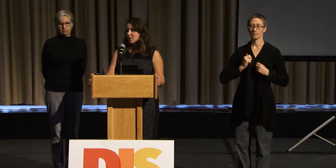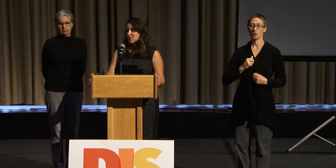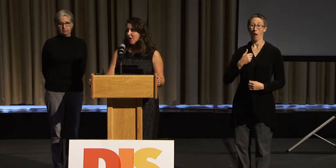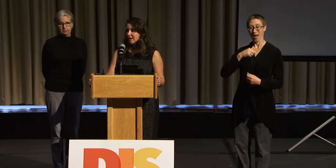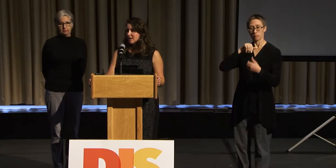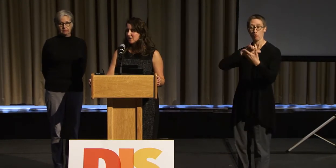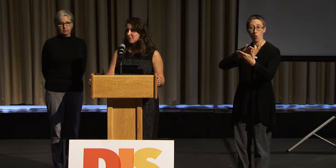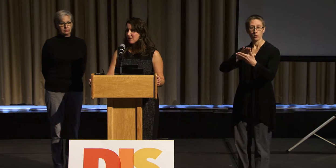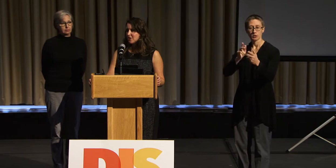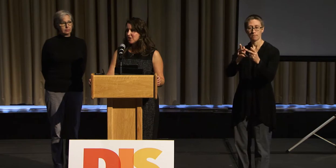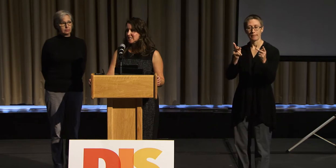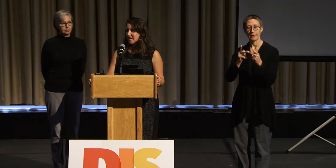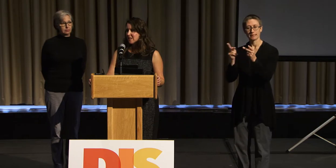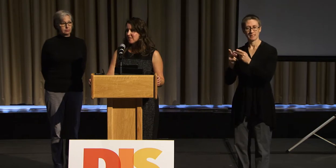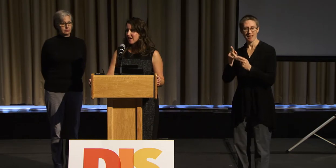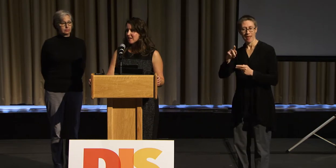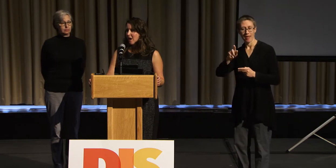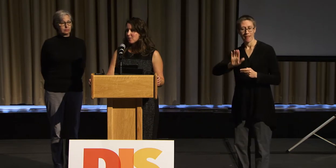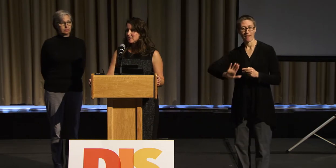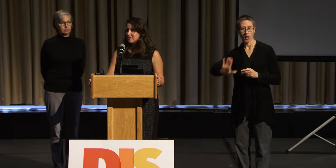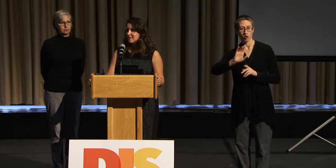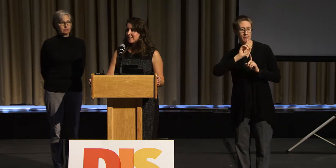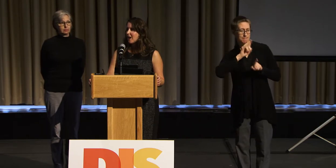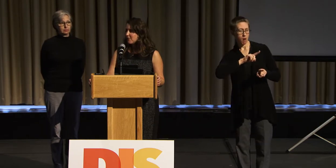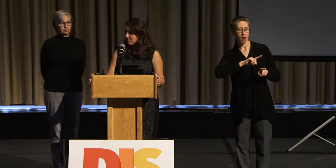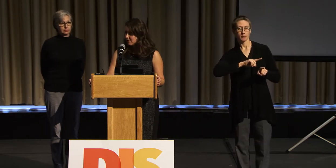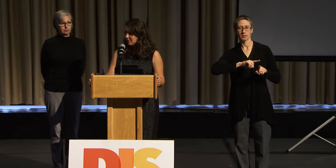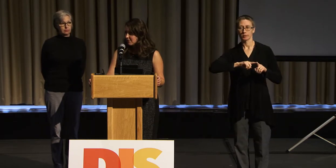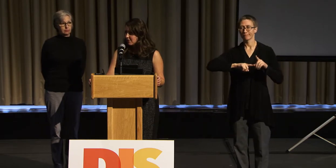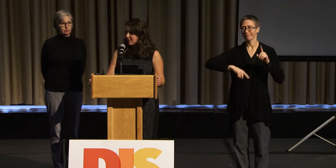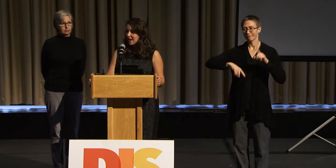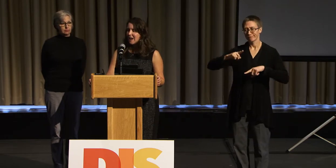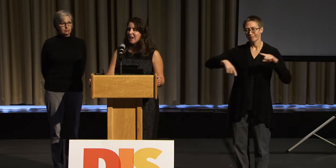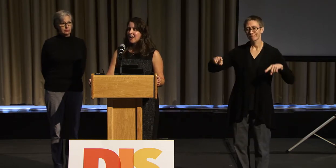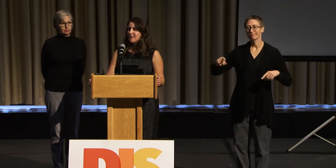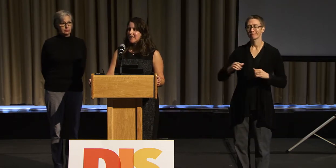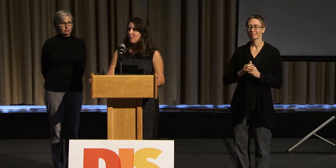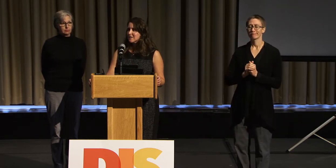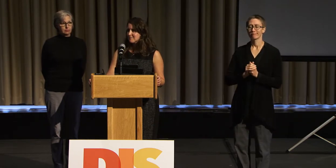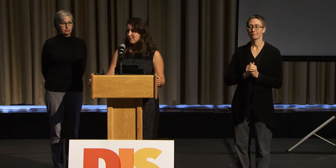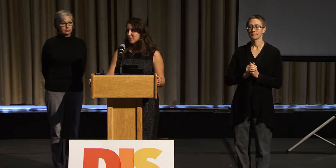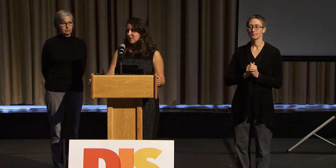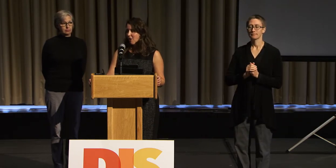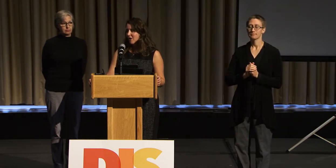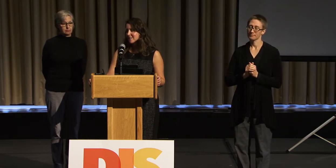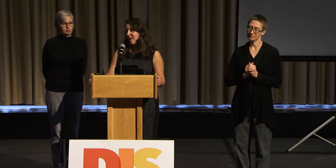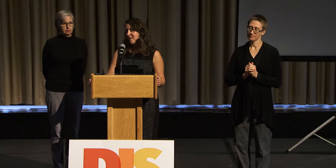were trying to understand that I was deaf. And that was, for the longest time,